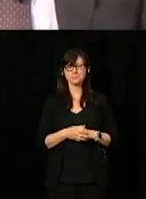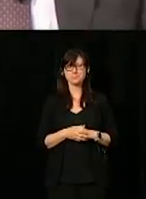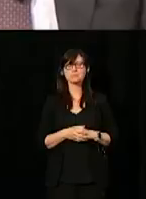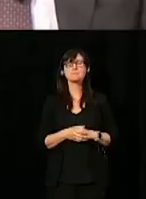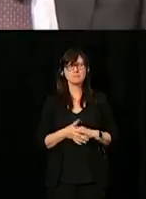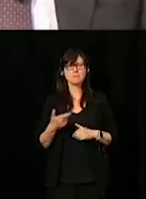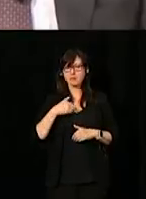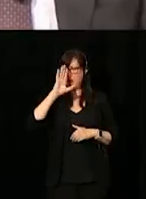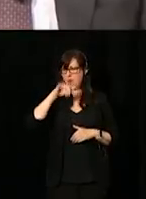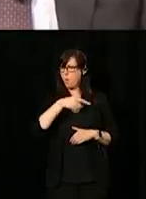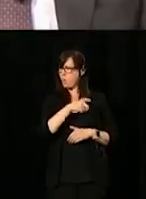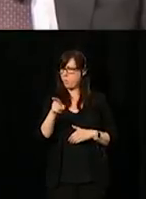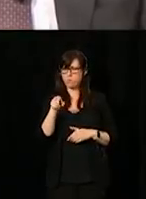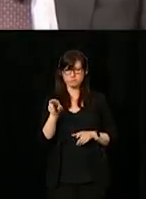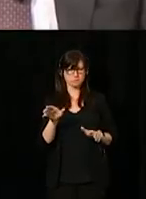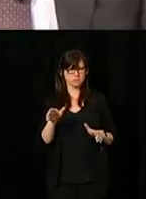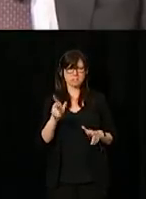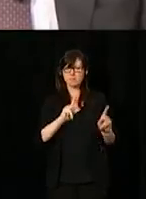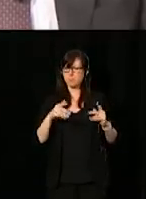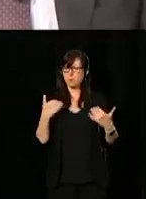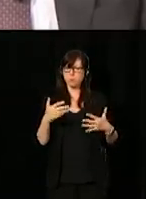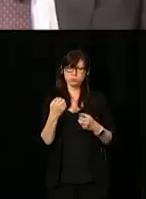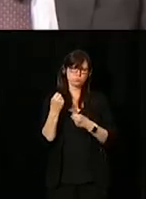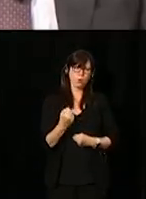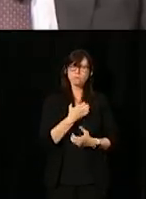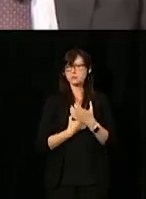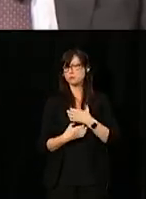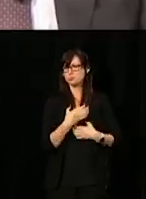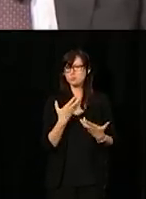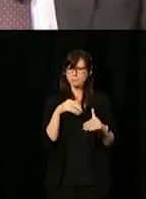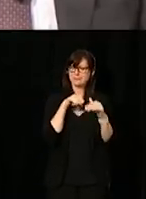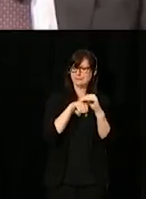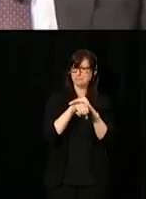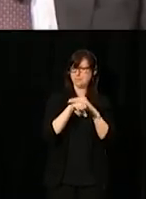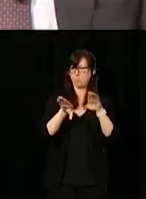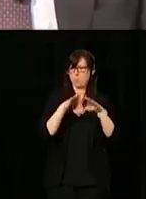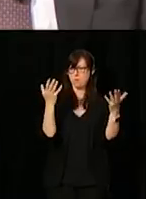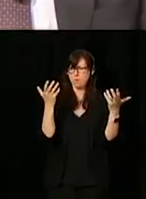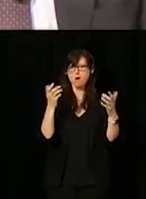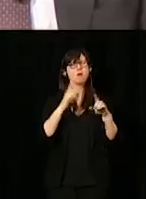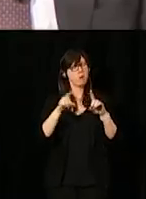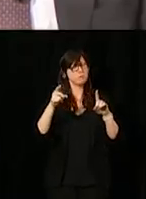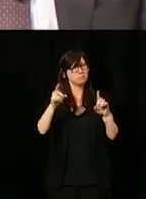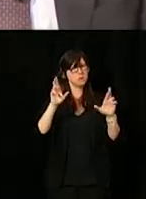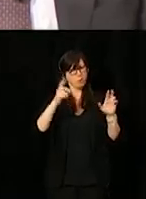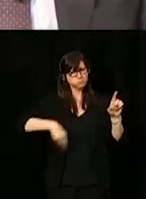[Translator:] There's a great deal of passion for accessibility in this room. I hope each and every one of us, we can convey this passion